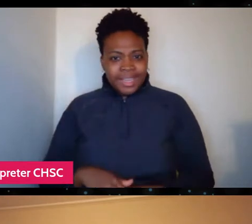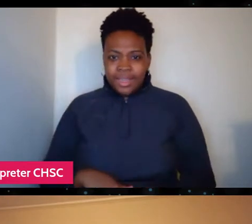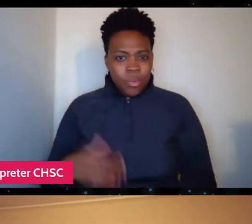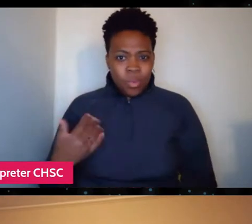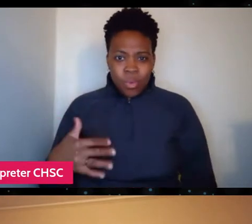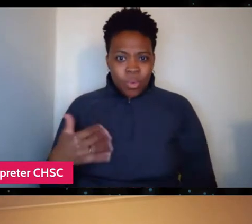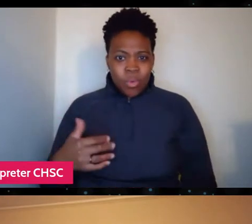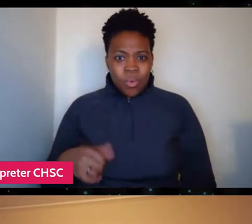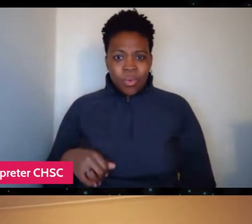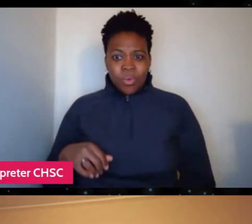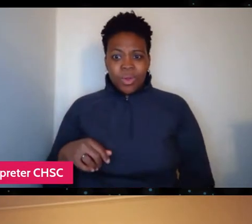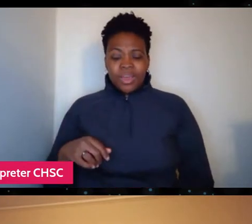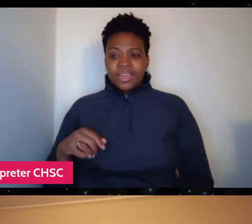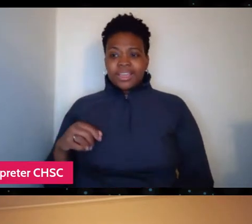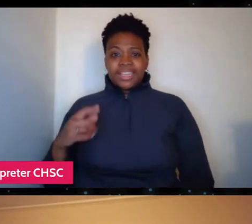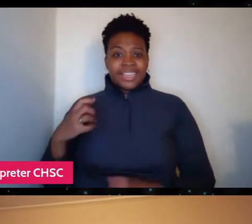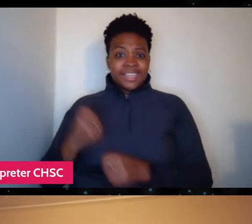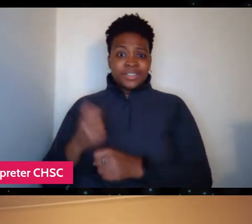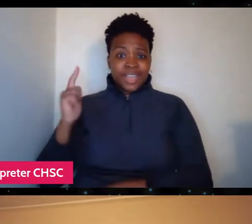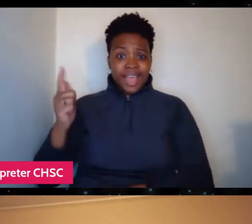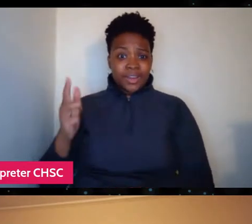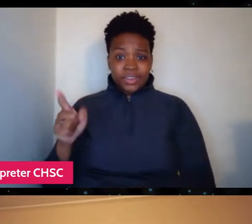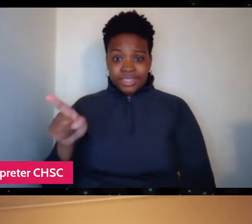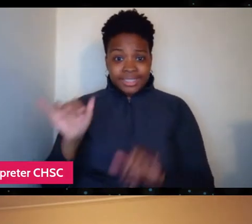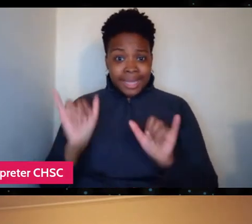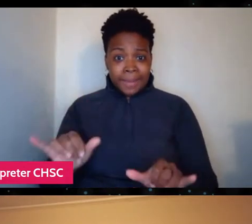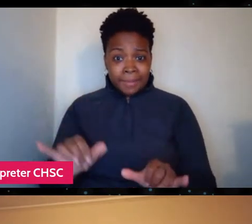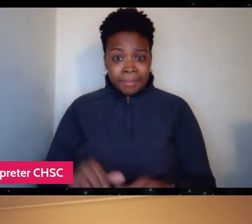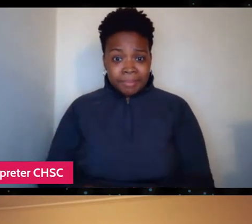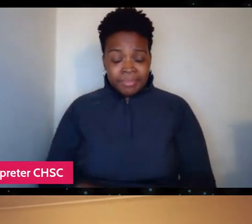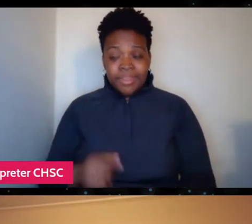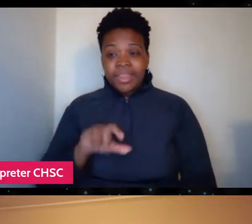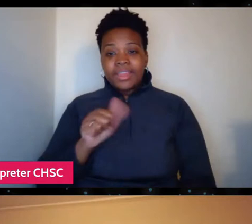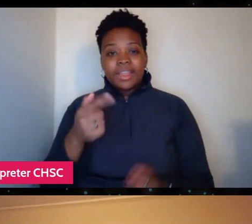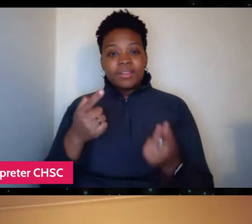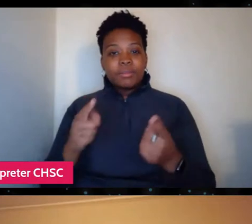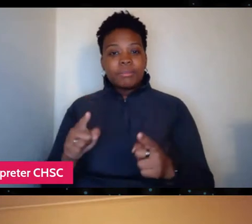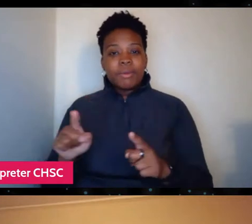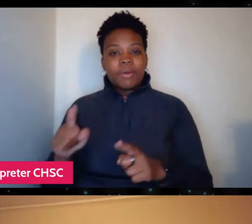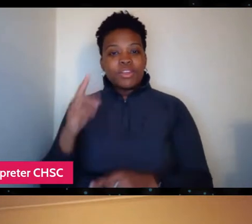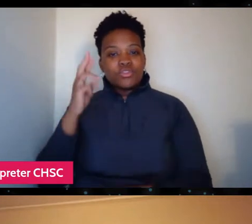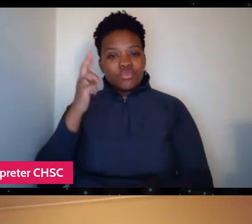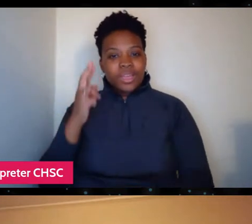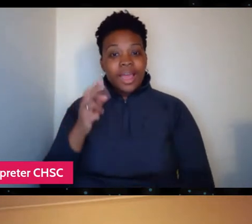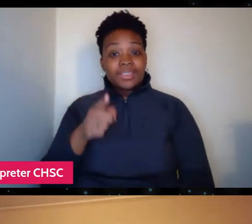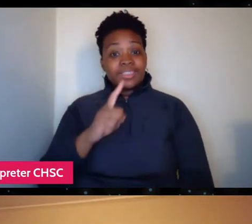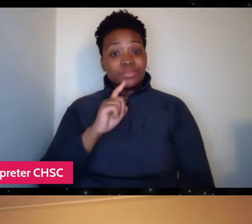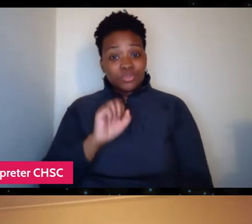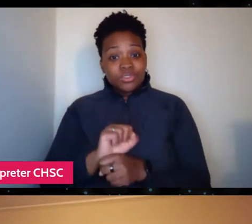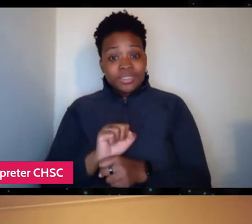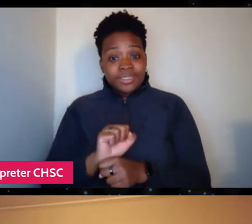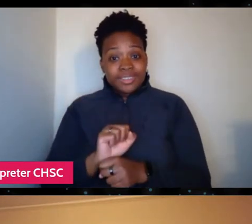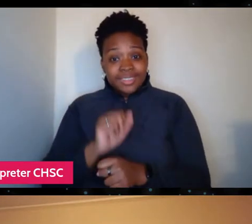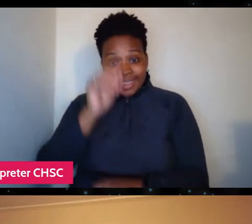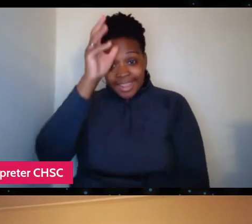So just another one of those moments when you realized he was for real, the guy was totally authentic.